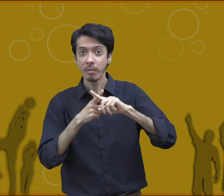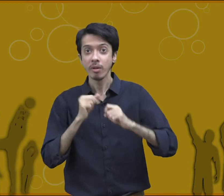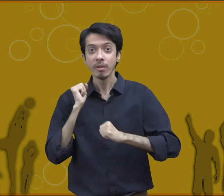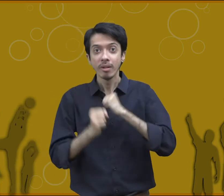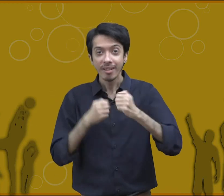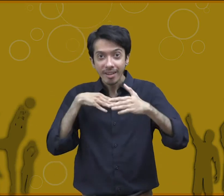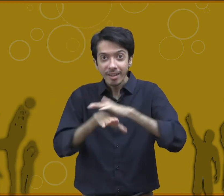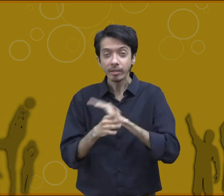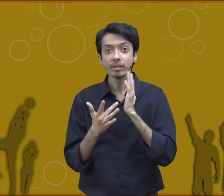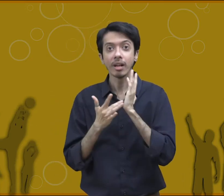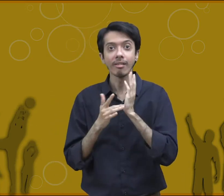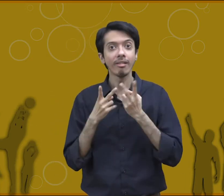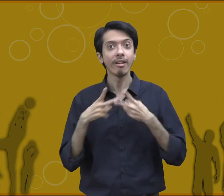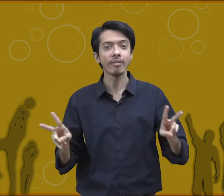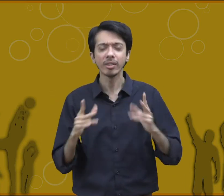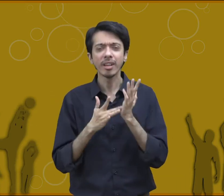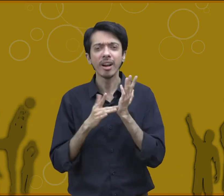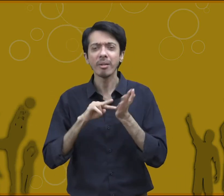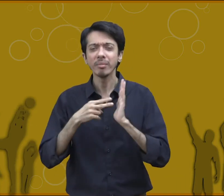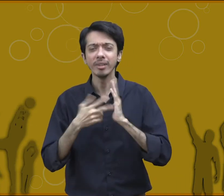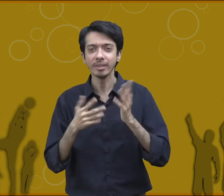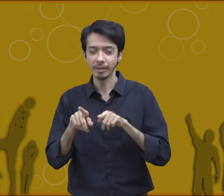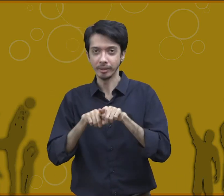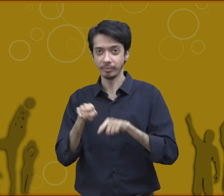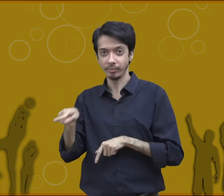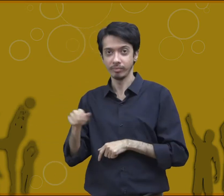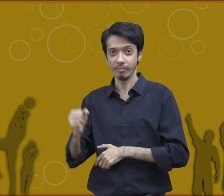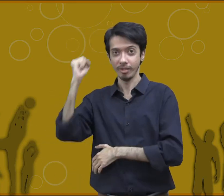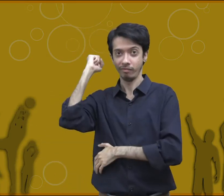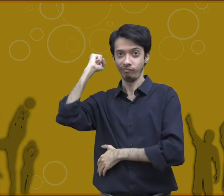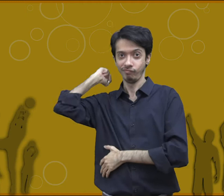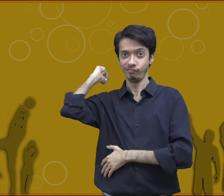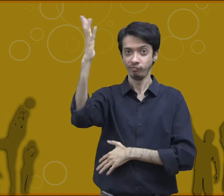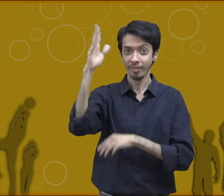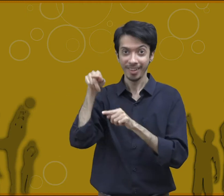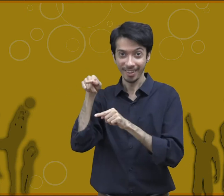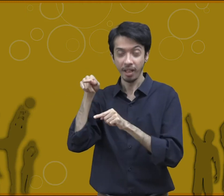to learn new techniques in different sports like in a javelin throw there are different styles